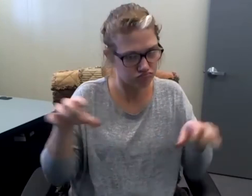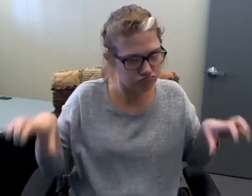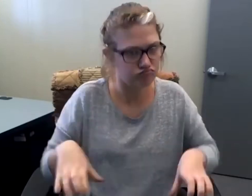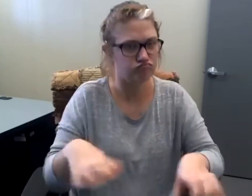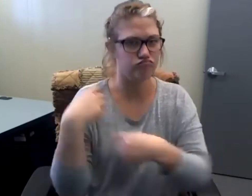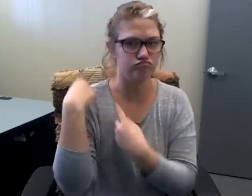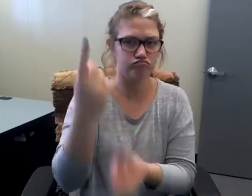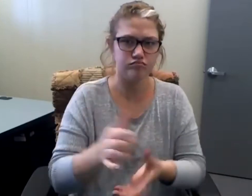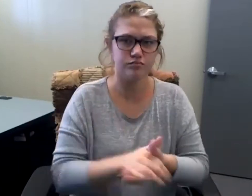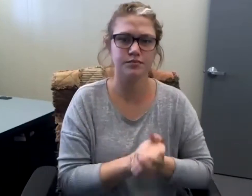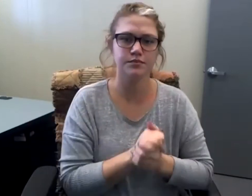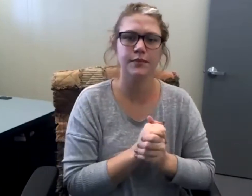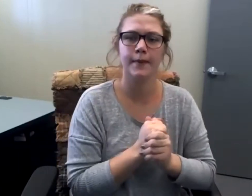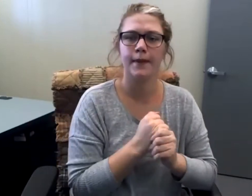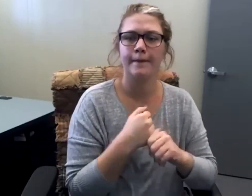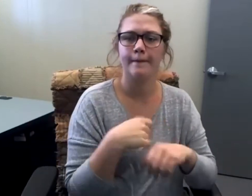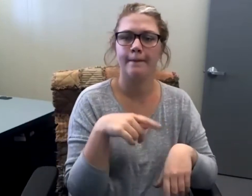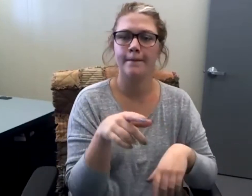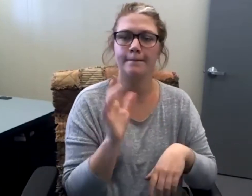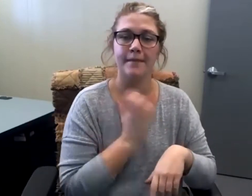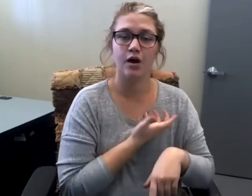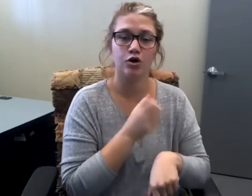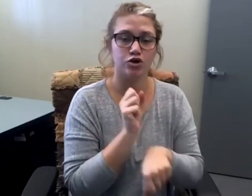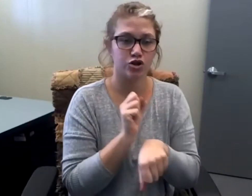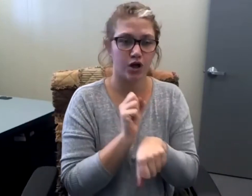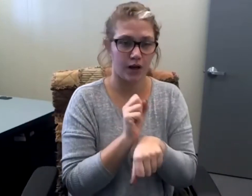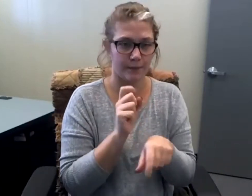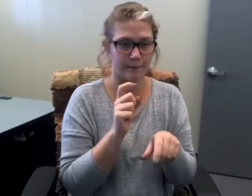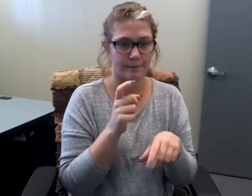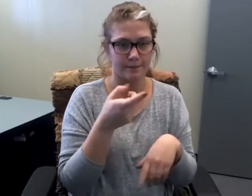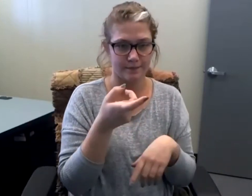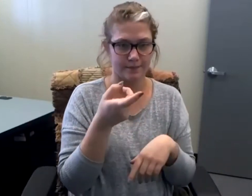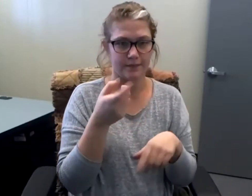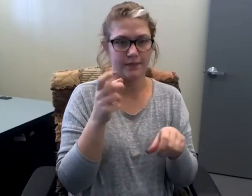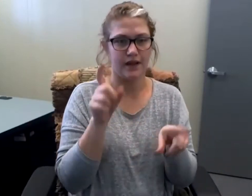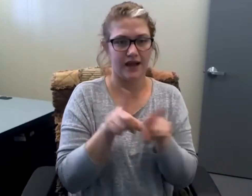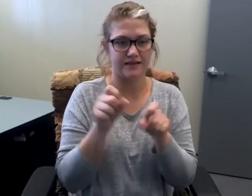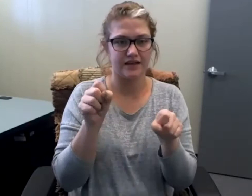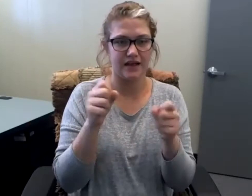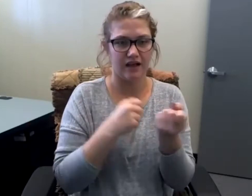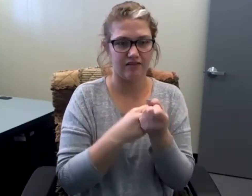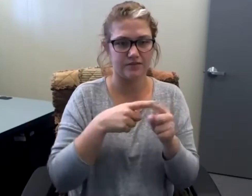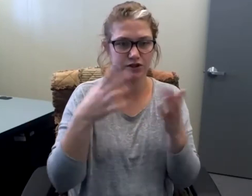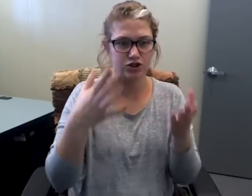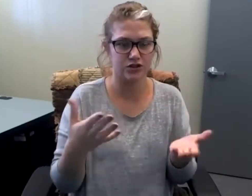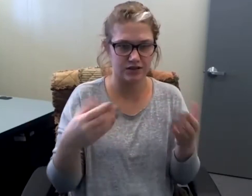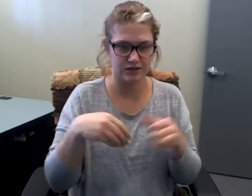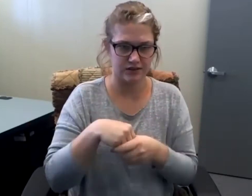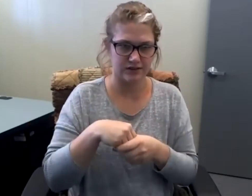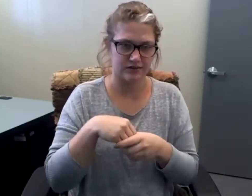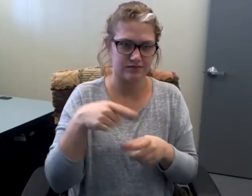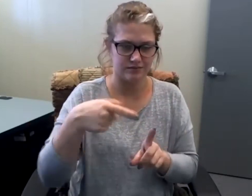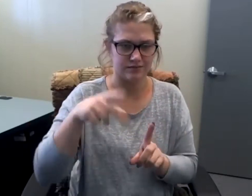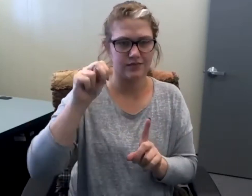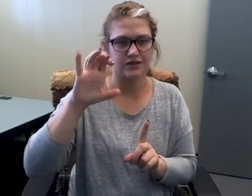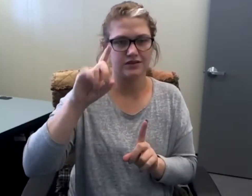and what we have been working on for quite some time. Our job as advocacy specialists